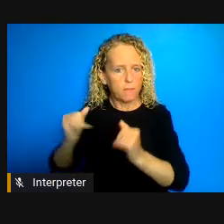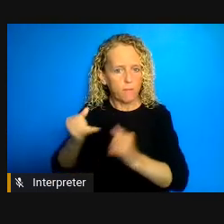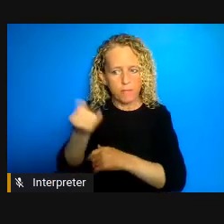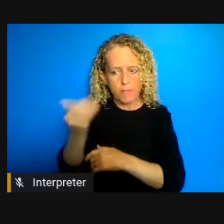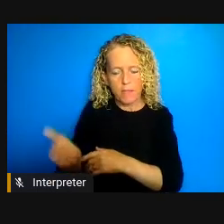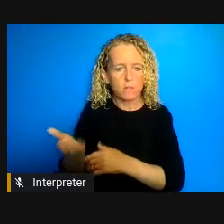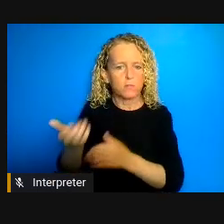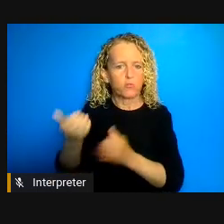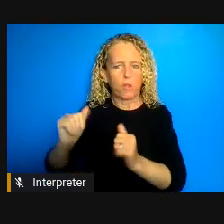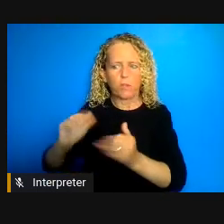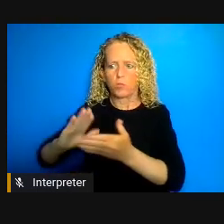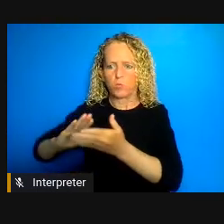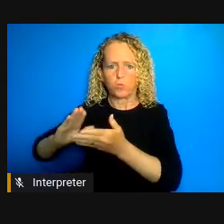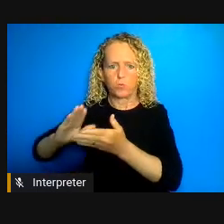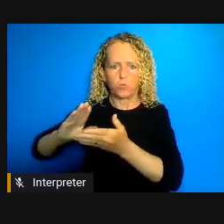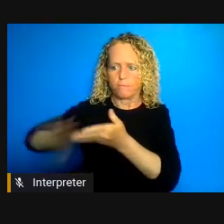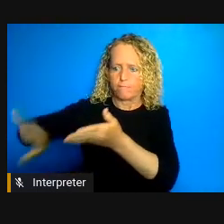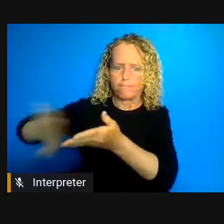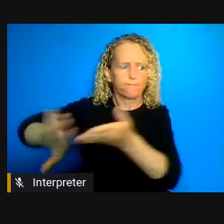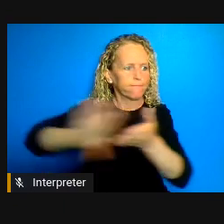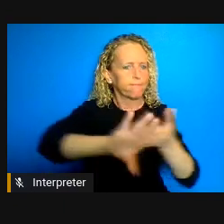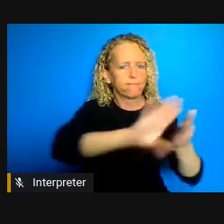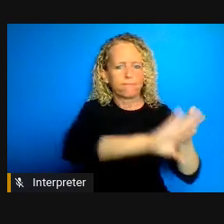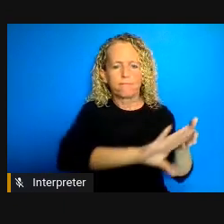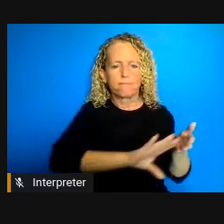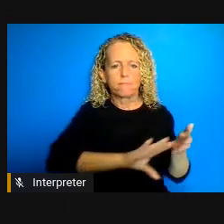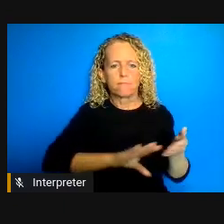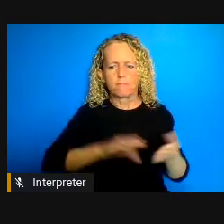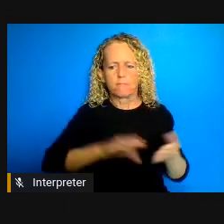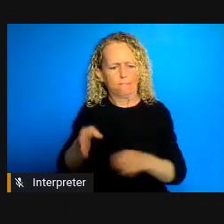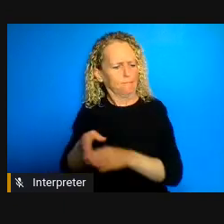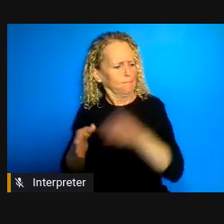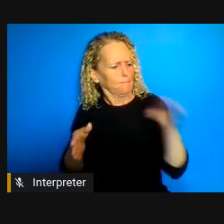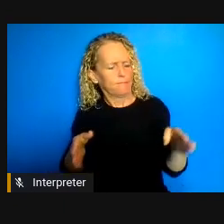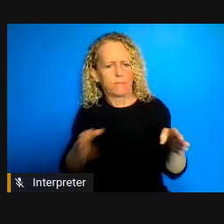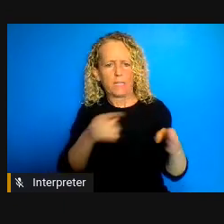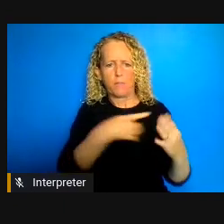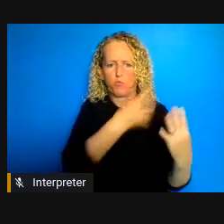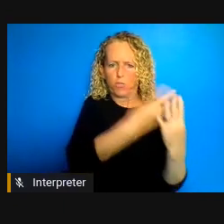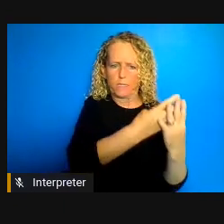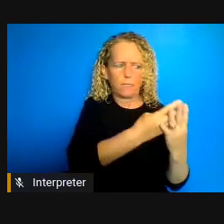happening in the neighboring prison didn't seem to be happening in that